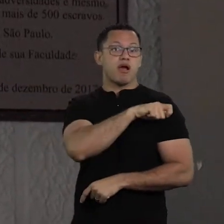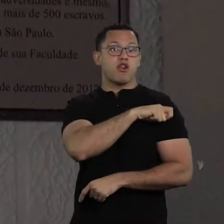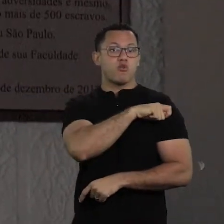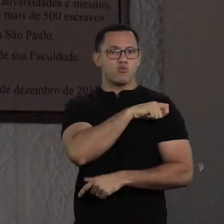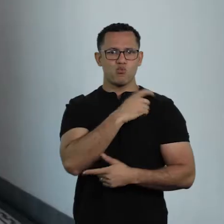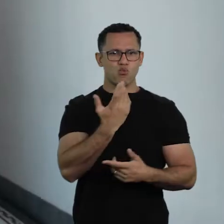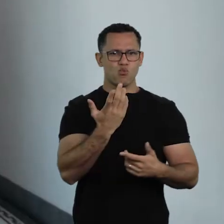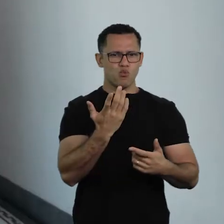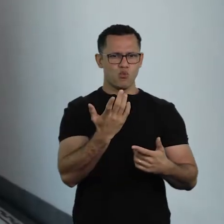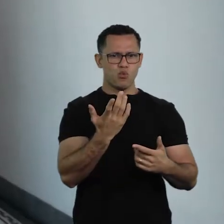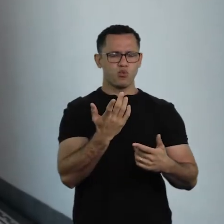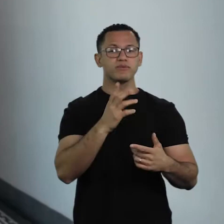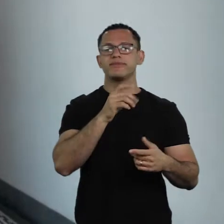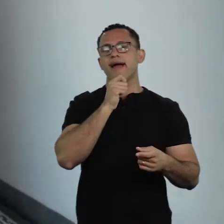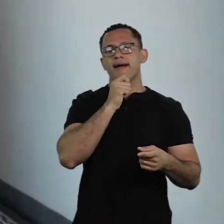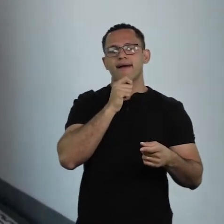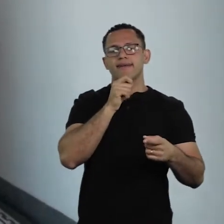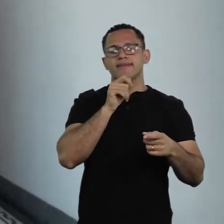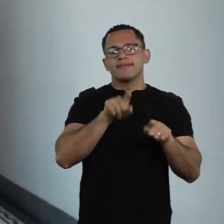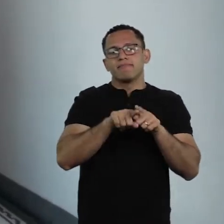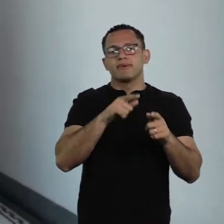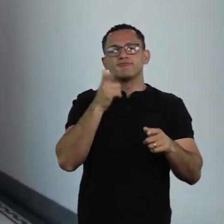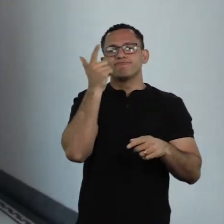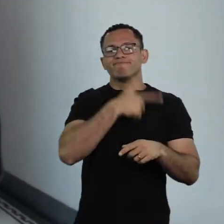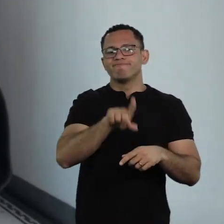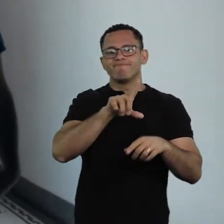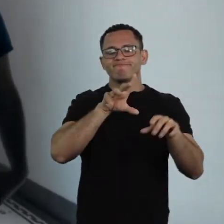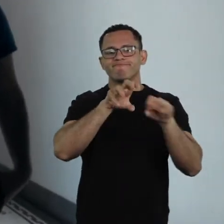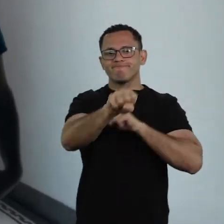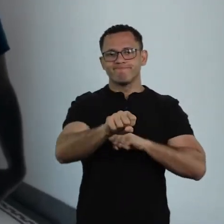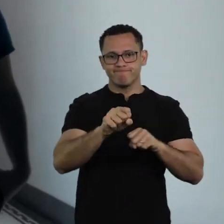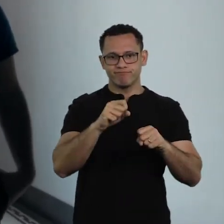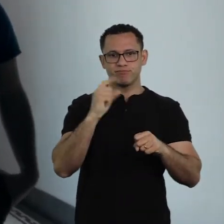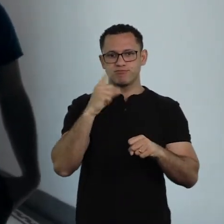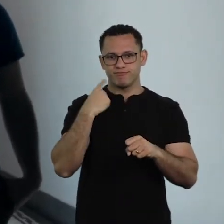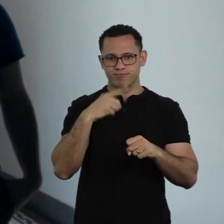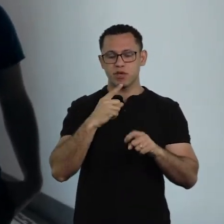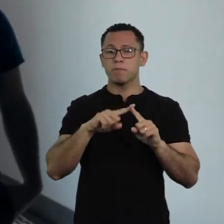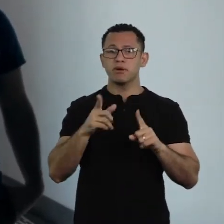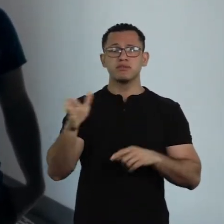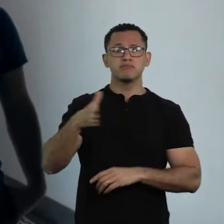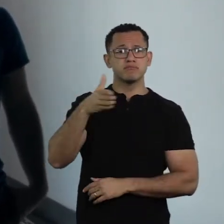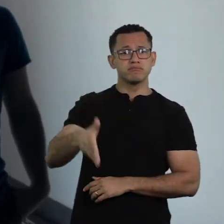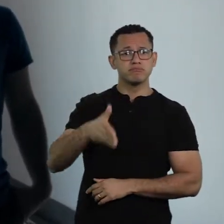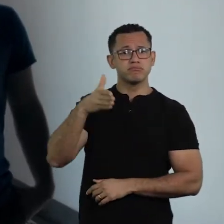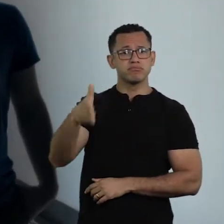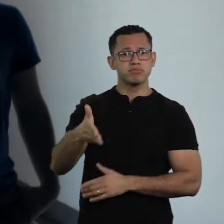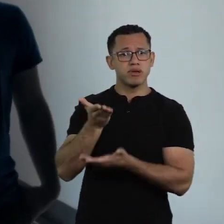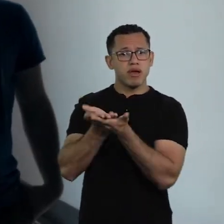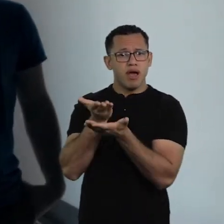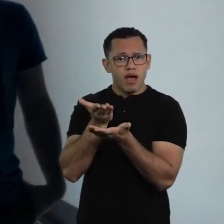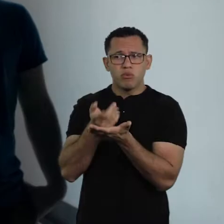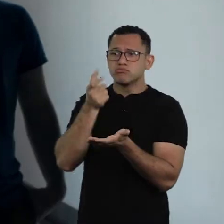in the university and he didn’t graduate, right? He didn't have a bachelor's degree in law. But he attended classes here,